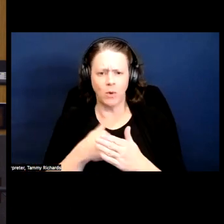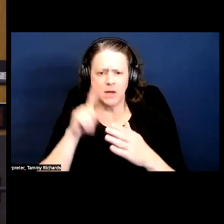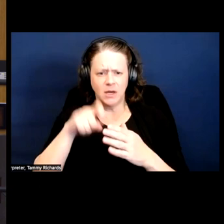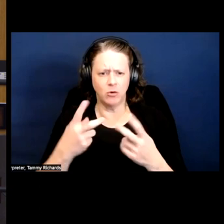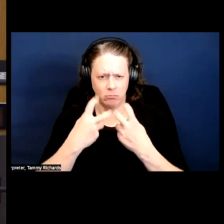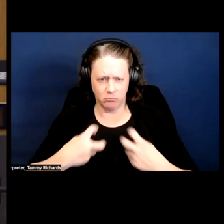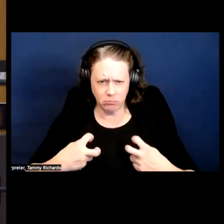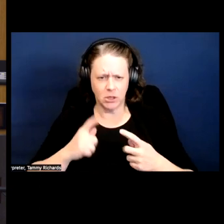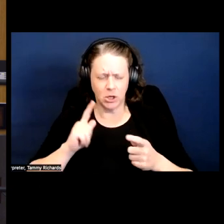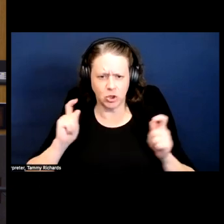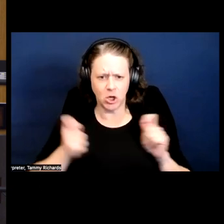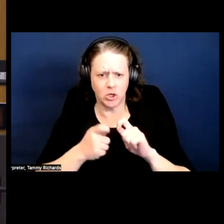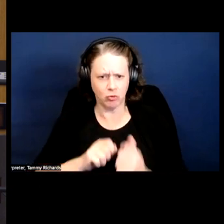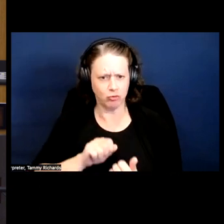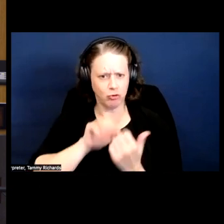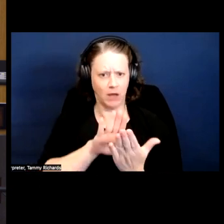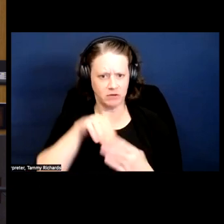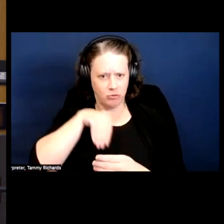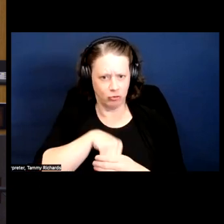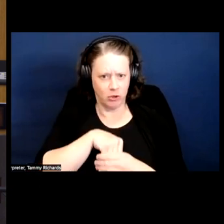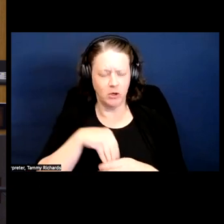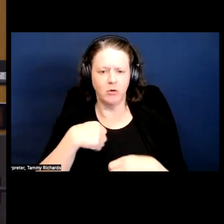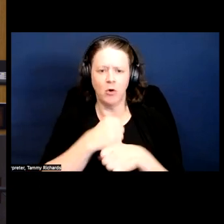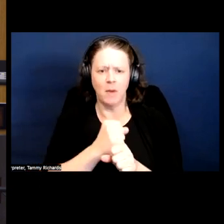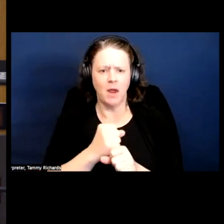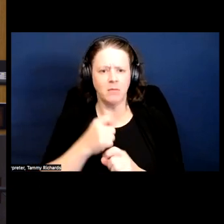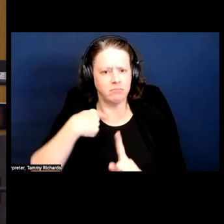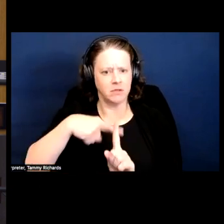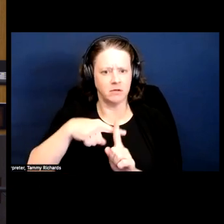internally to make positive changes in our lives?